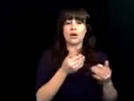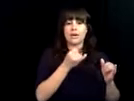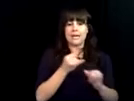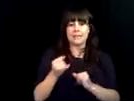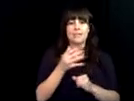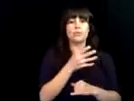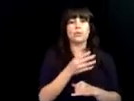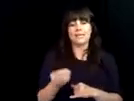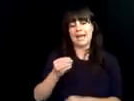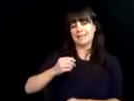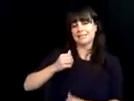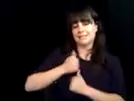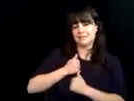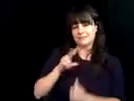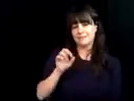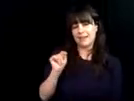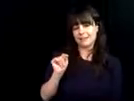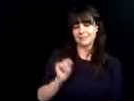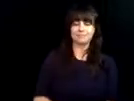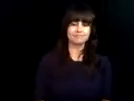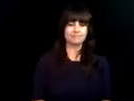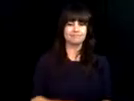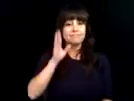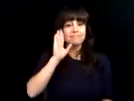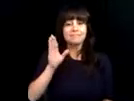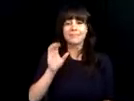contractors meet their utilization goals in hiring